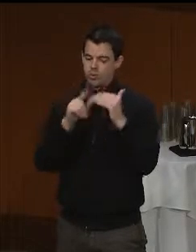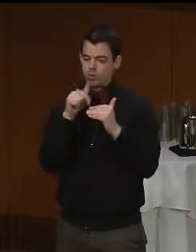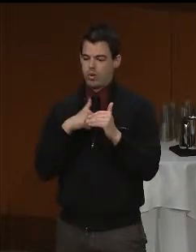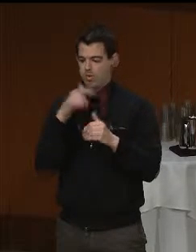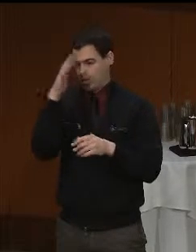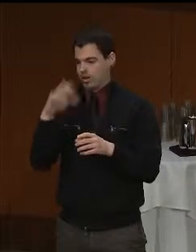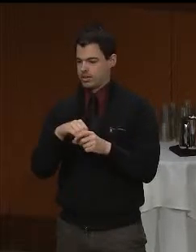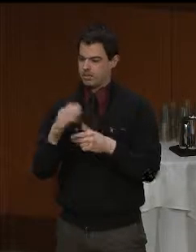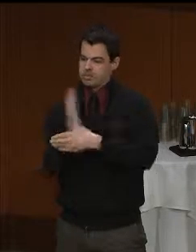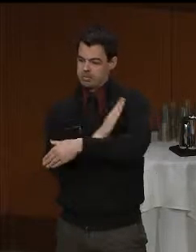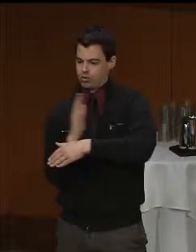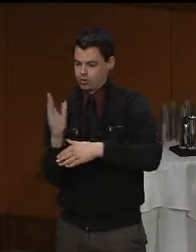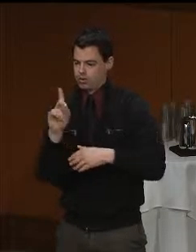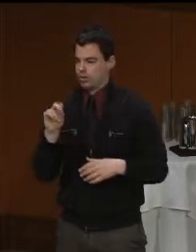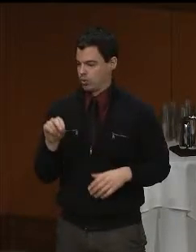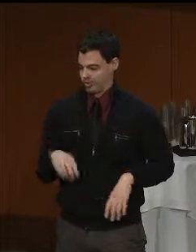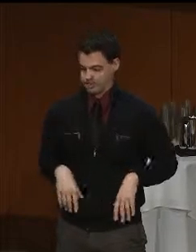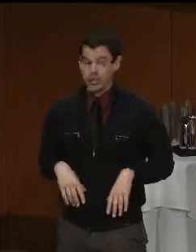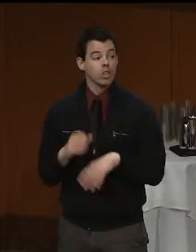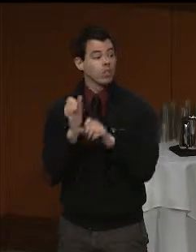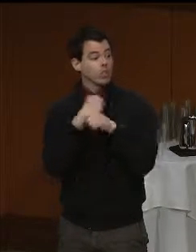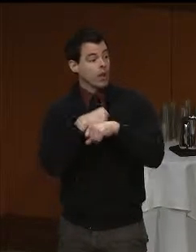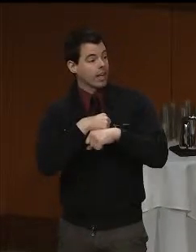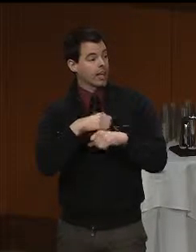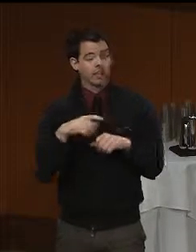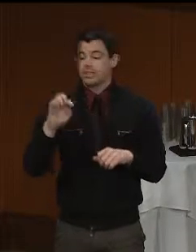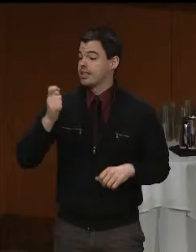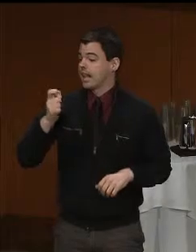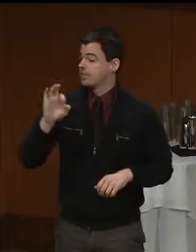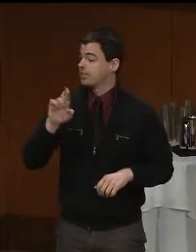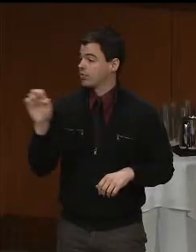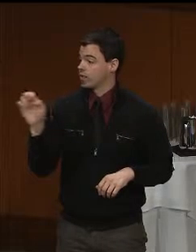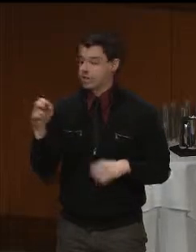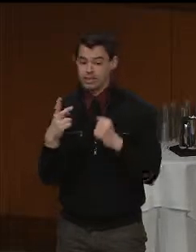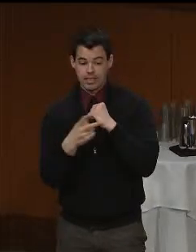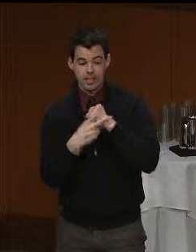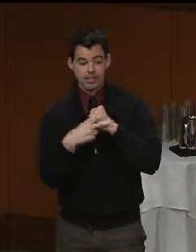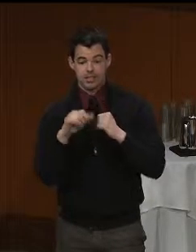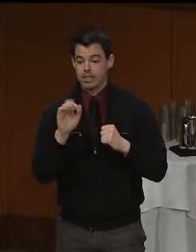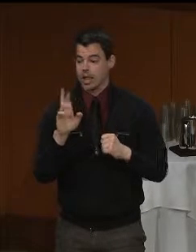Creating tax free savings accounts, known as ABLE, Achieving a Better Life Experience